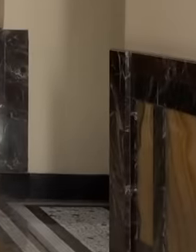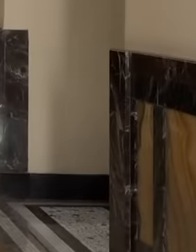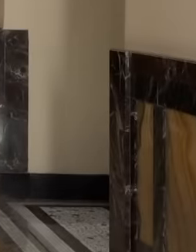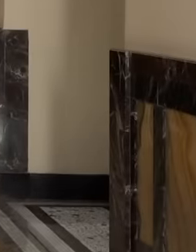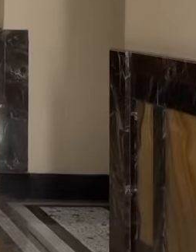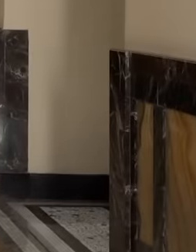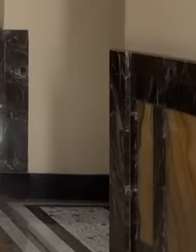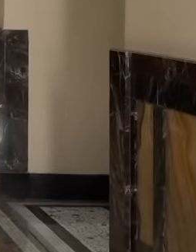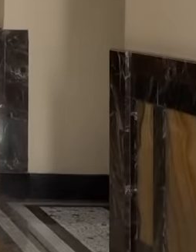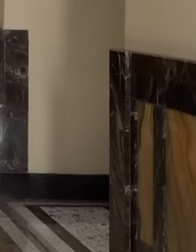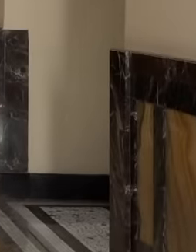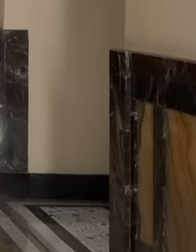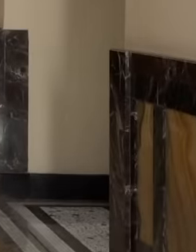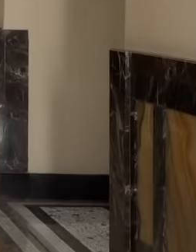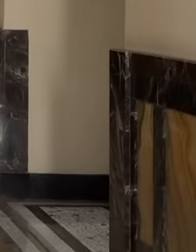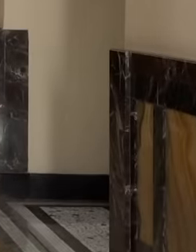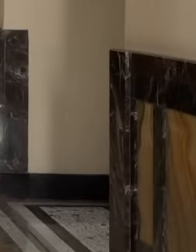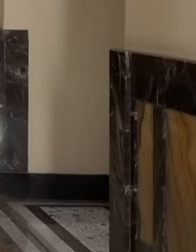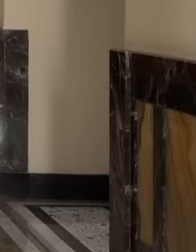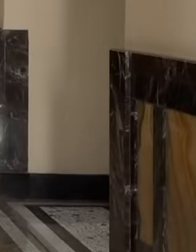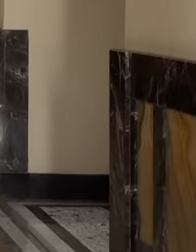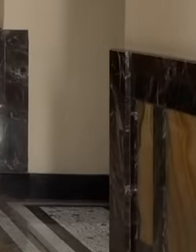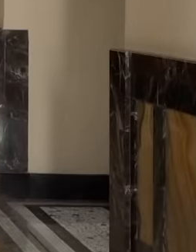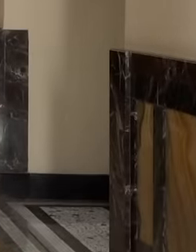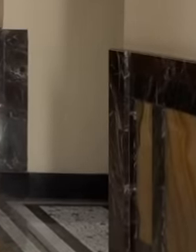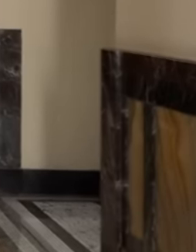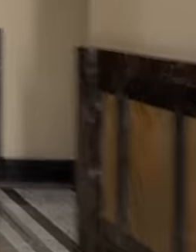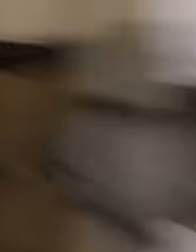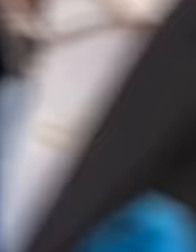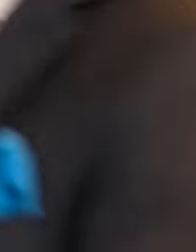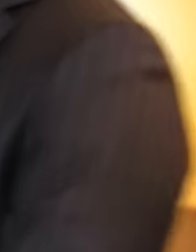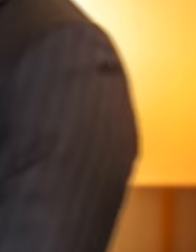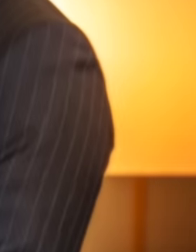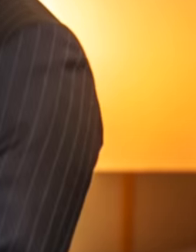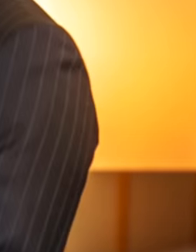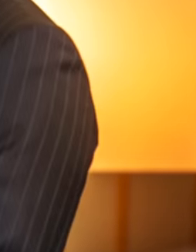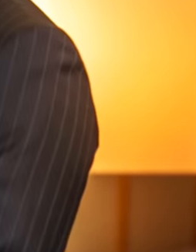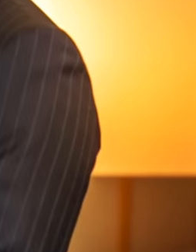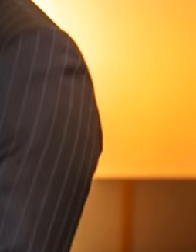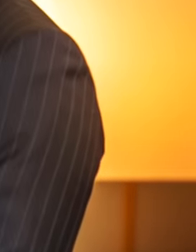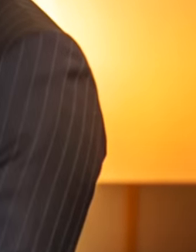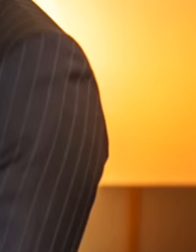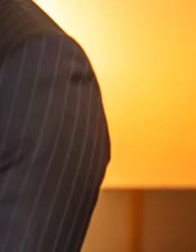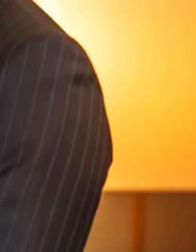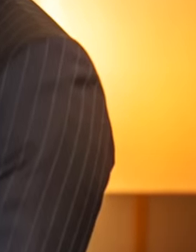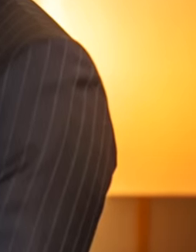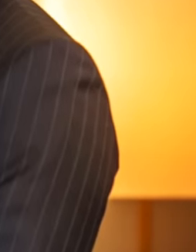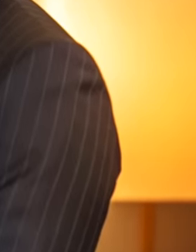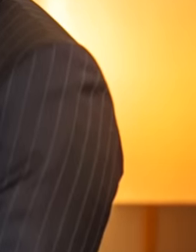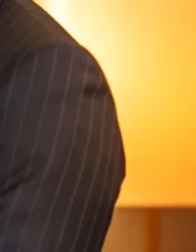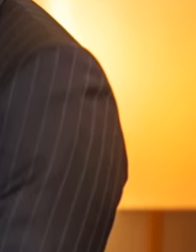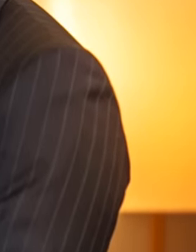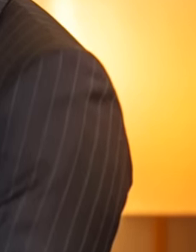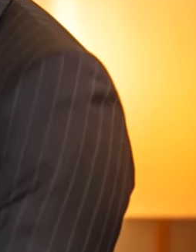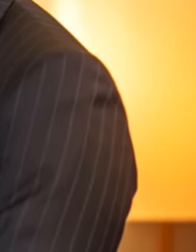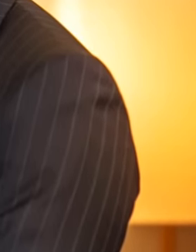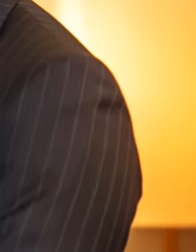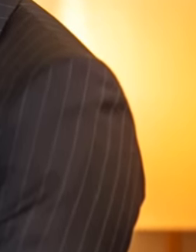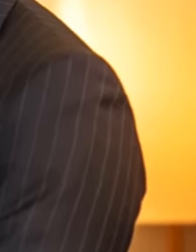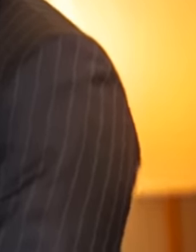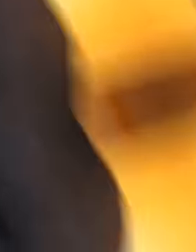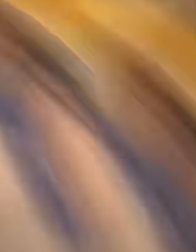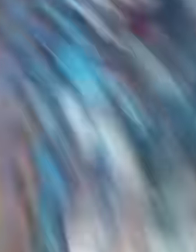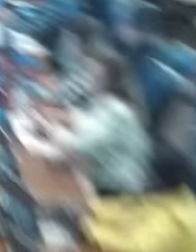out of masks and here we clearly see Who are friends of Mexico